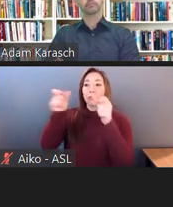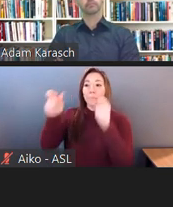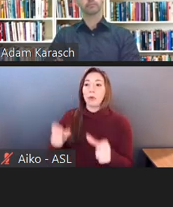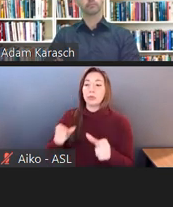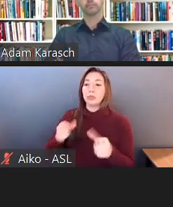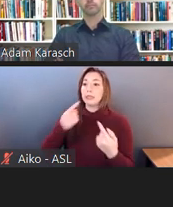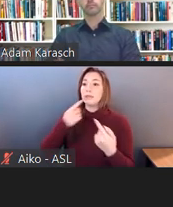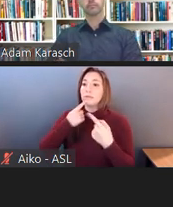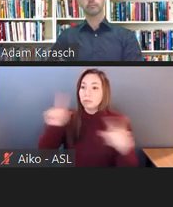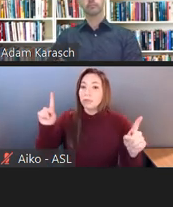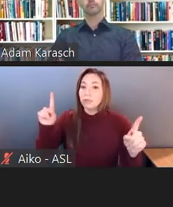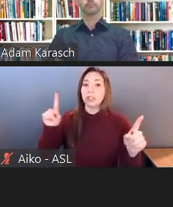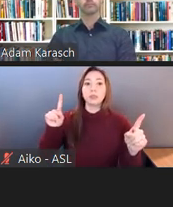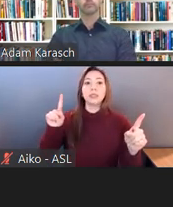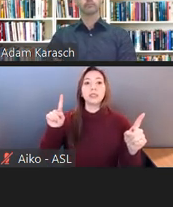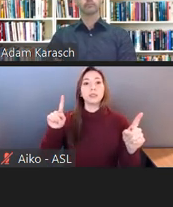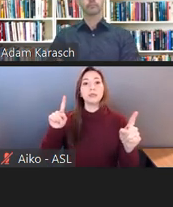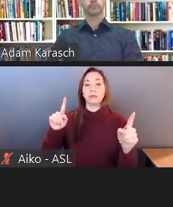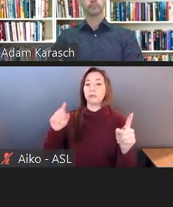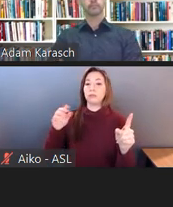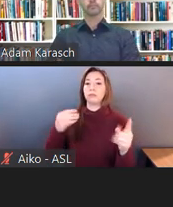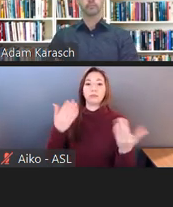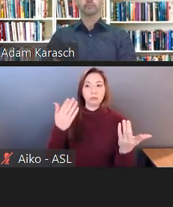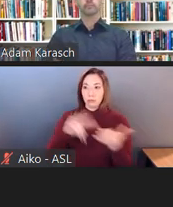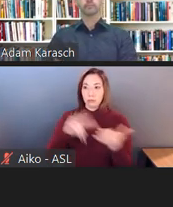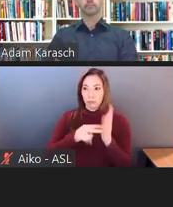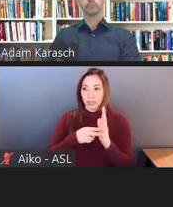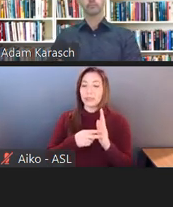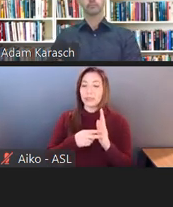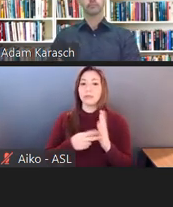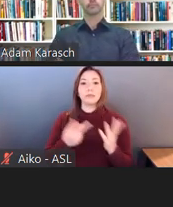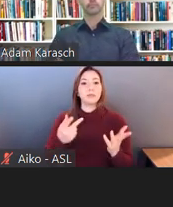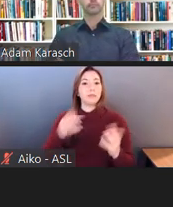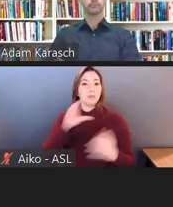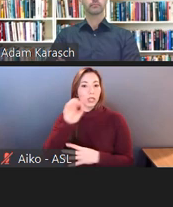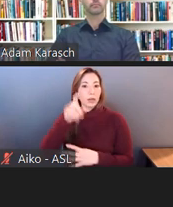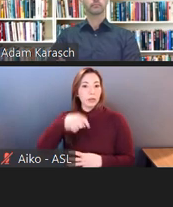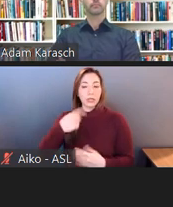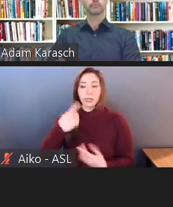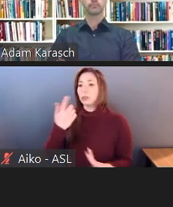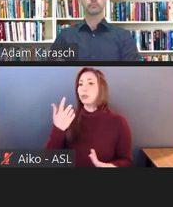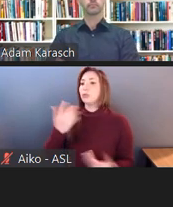In other words, they had to come clean to the public and say we settled this case.